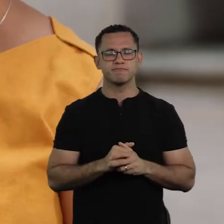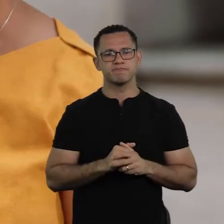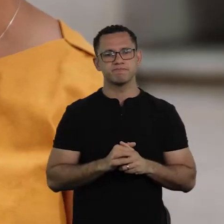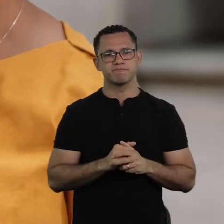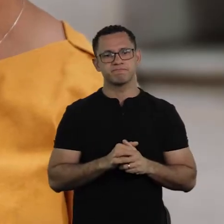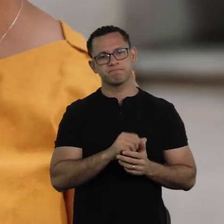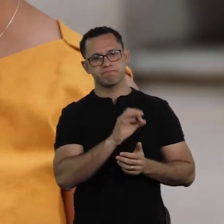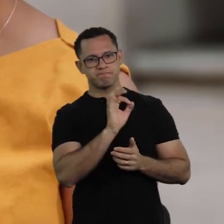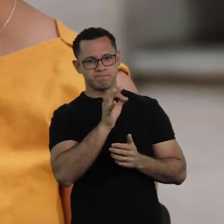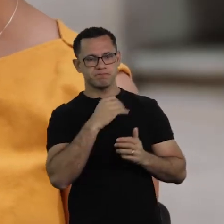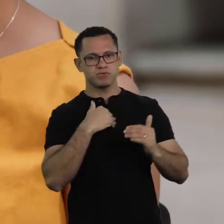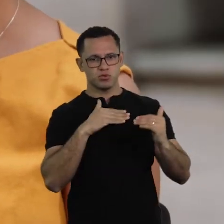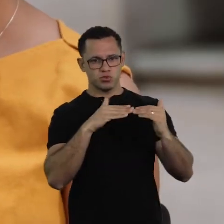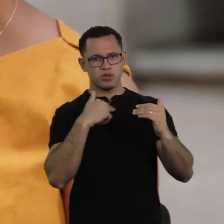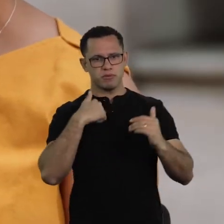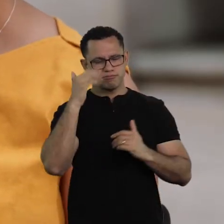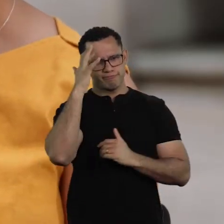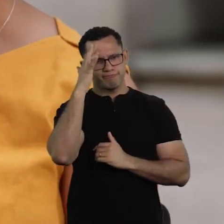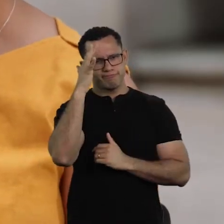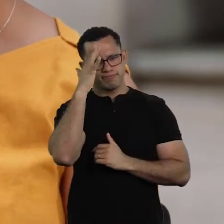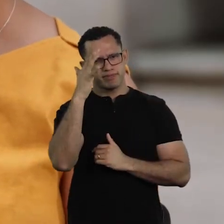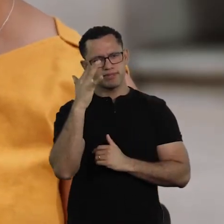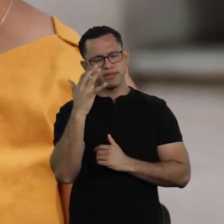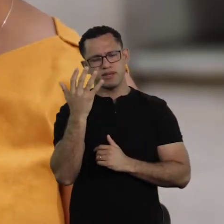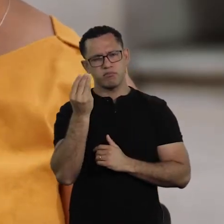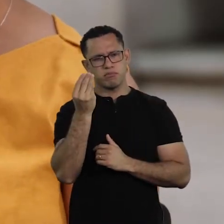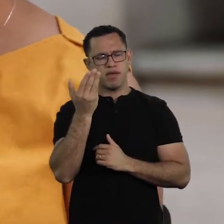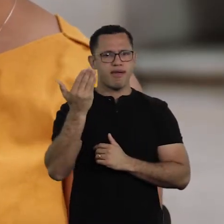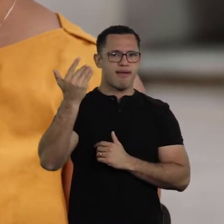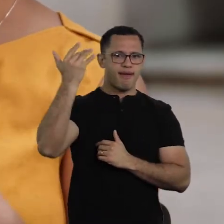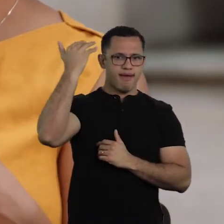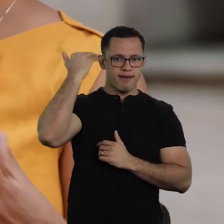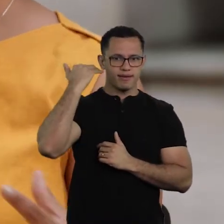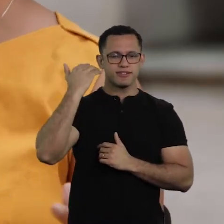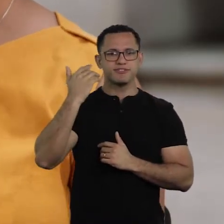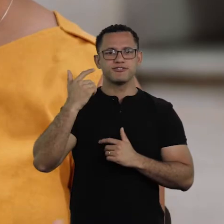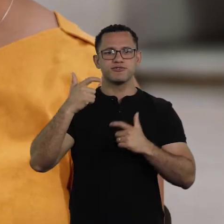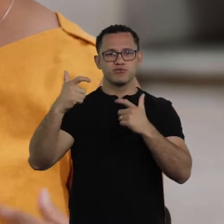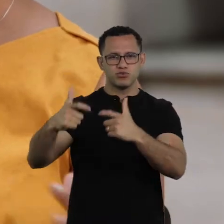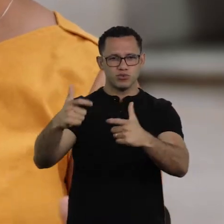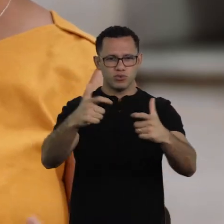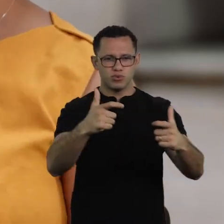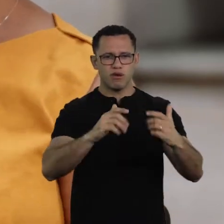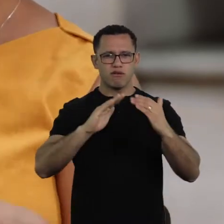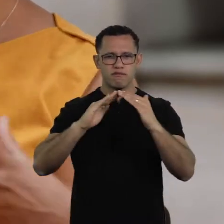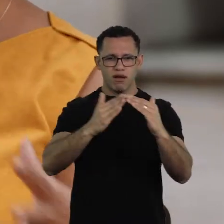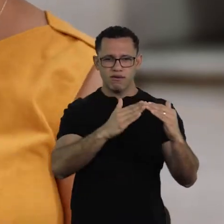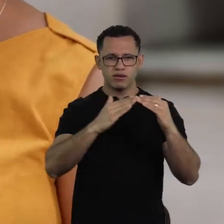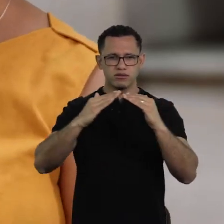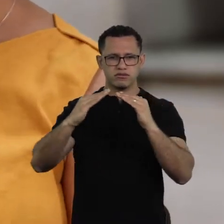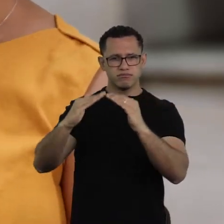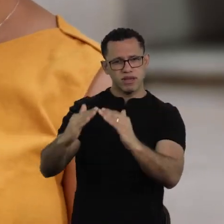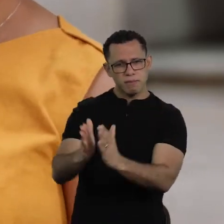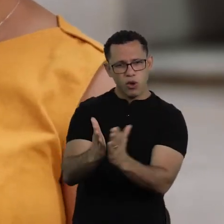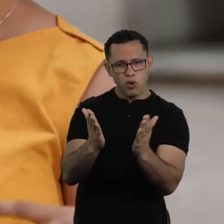Wow Pedro, I keep thinking... At some point people in the outskirts were criticized because they